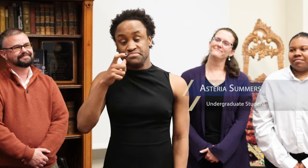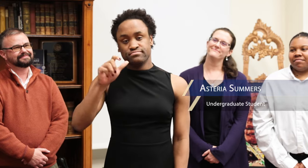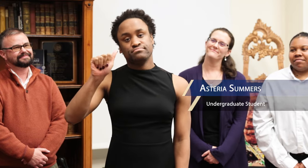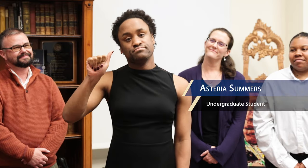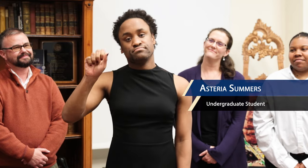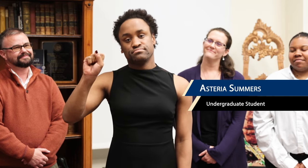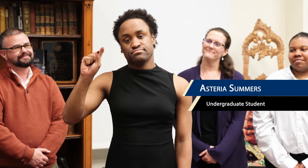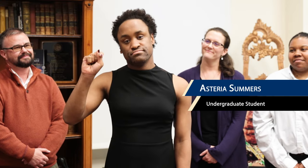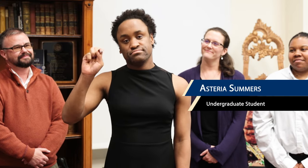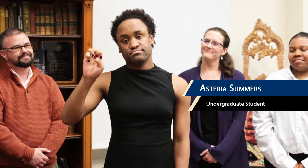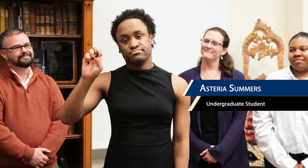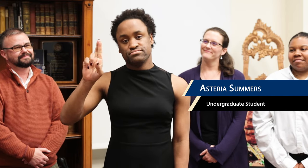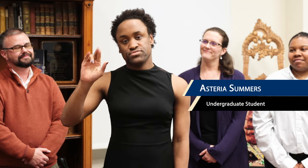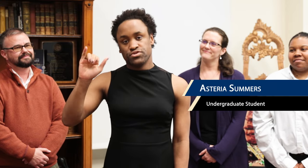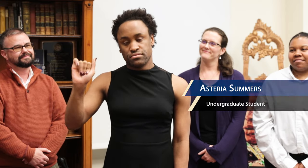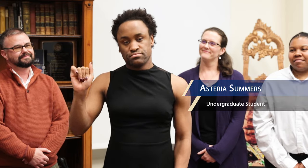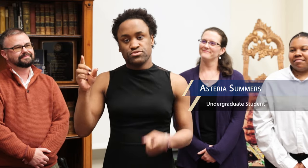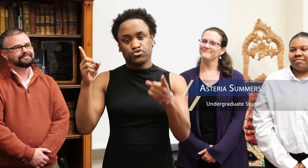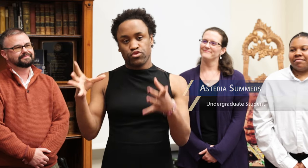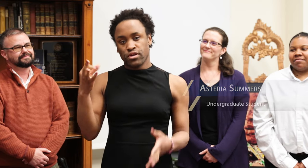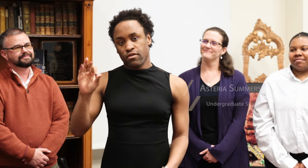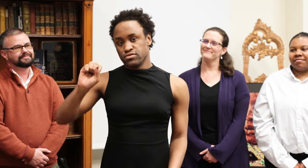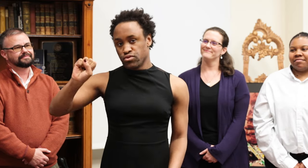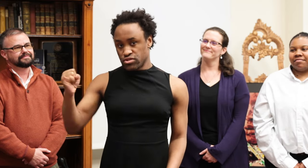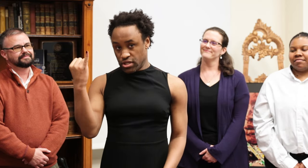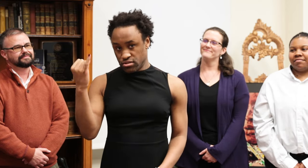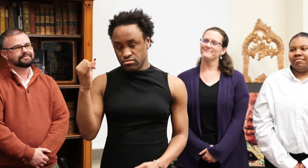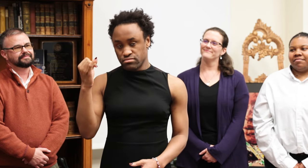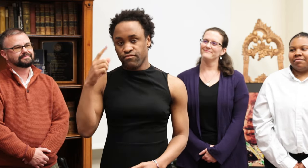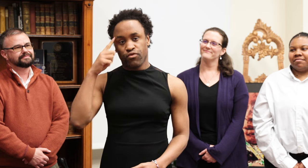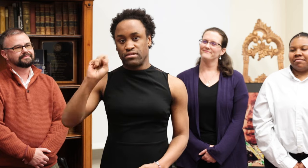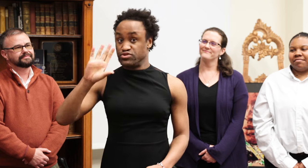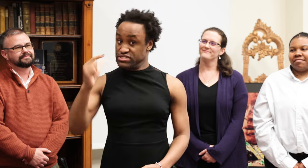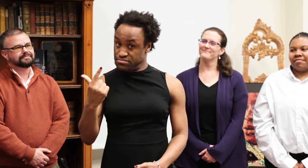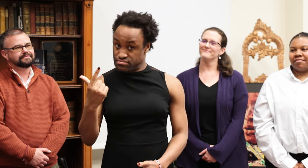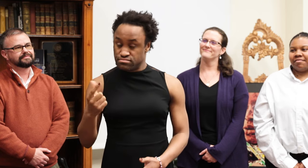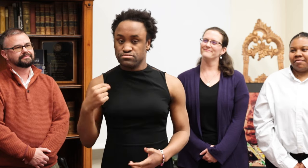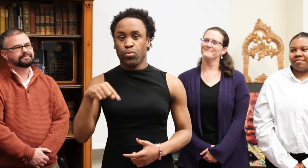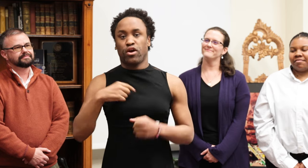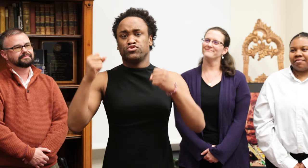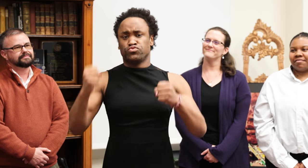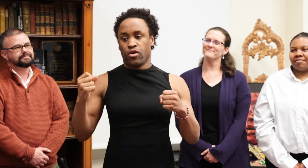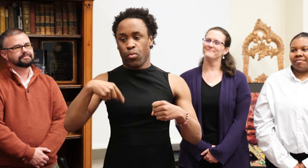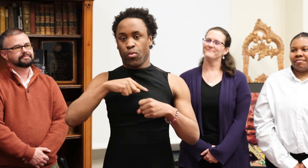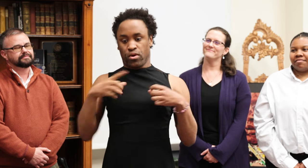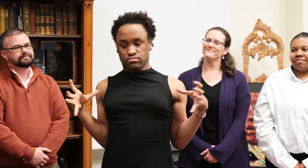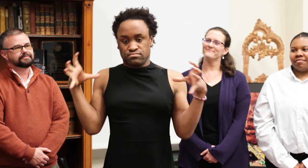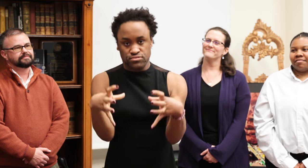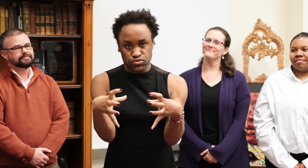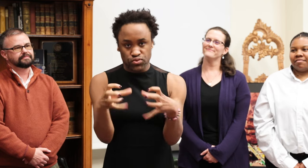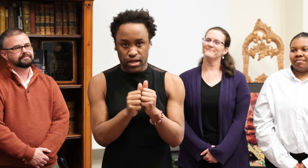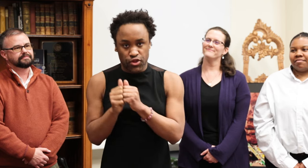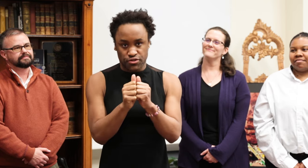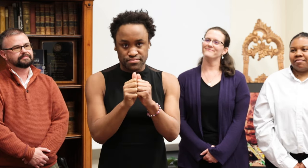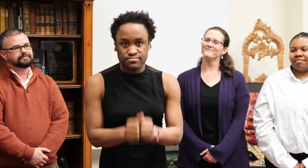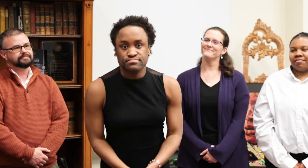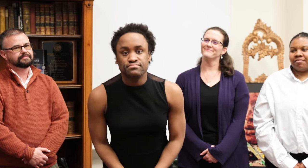I’m Asteria, Director of Social Justice for Student Body Government (SBG). We are stronger when we come together.